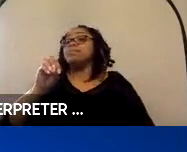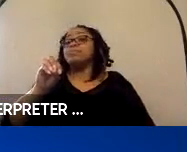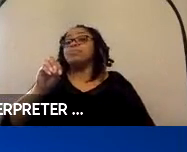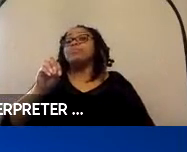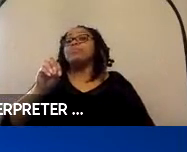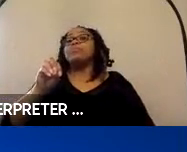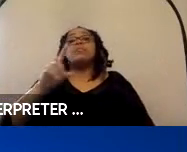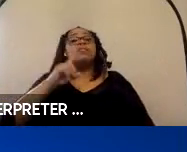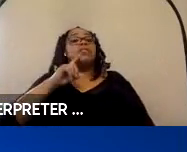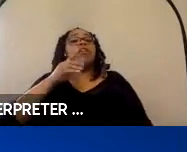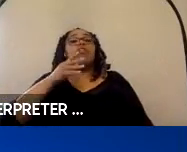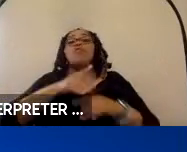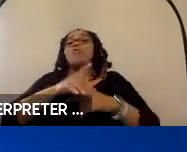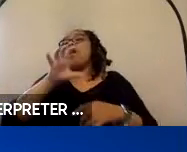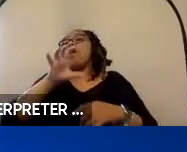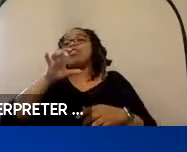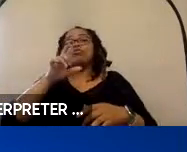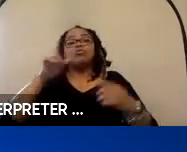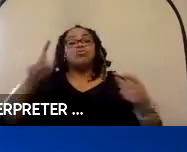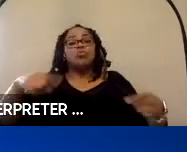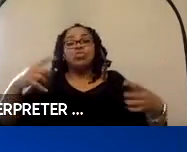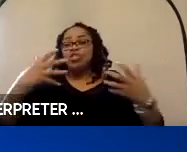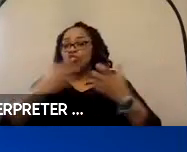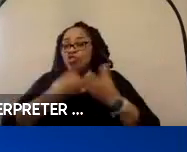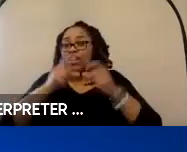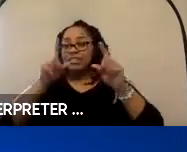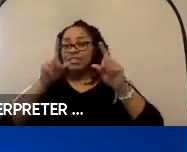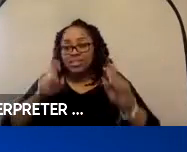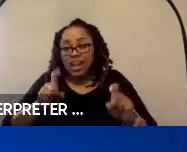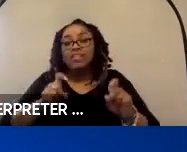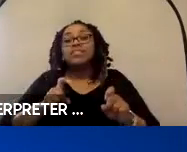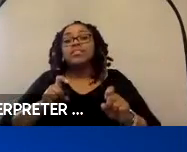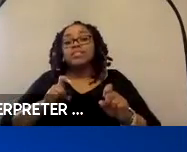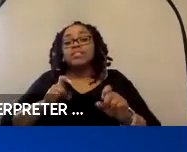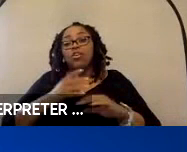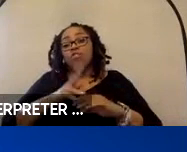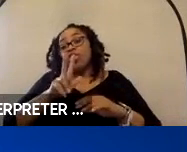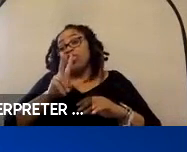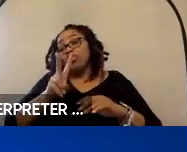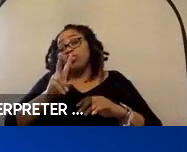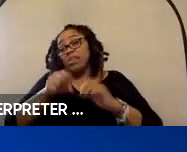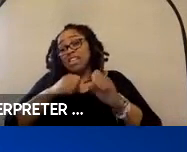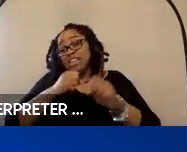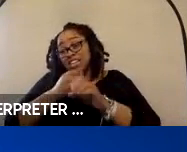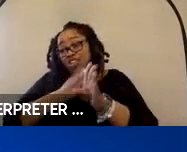hundreds of wheelchair crash tests over the, over her 32-year career and her research has